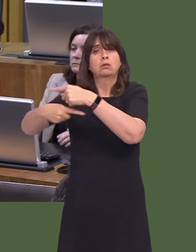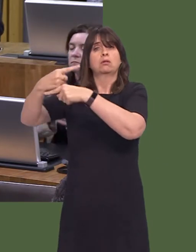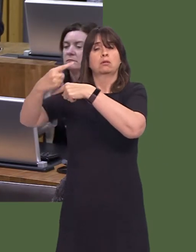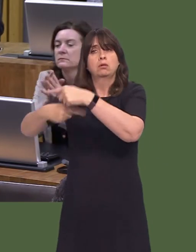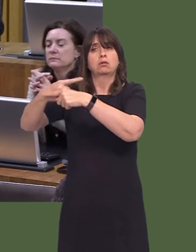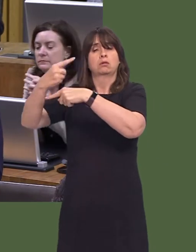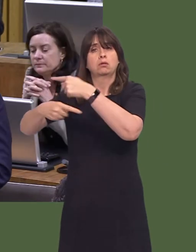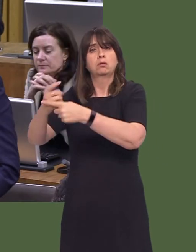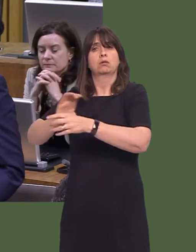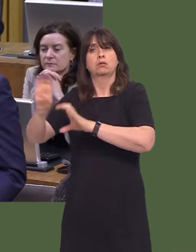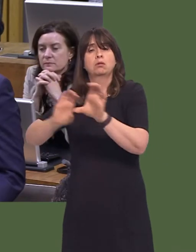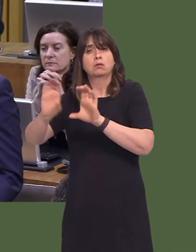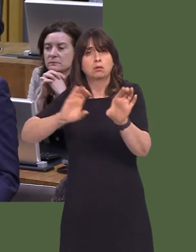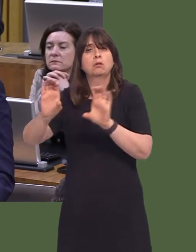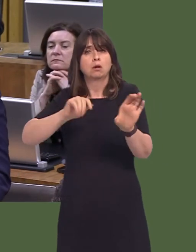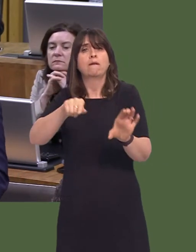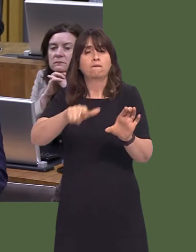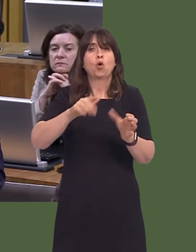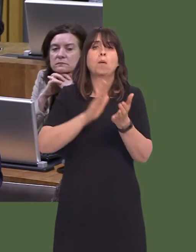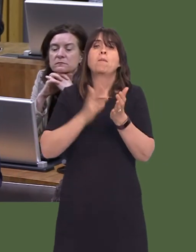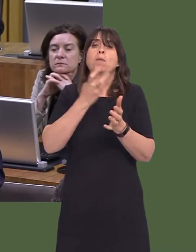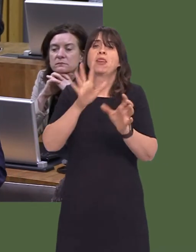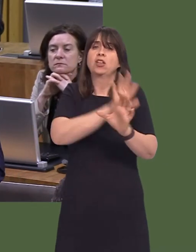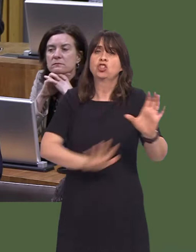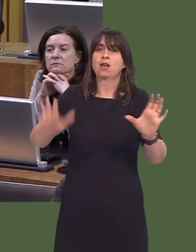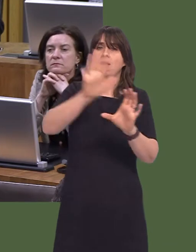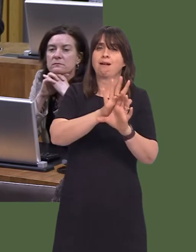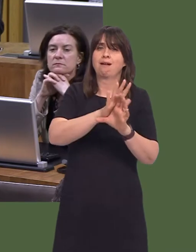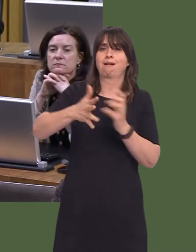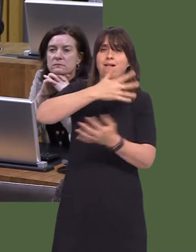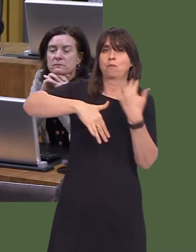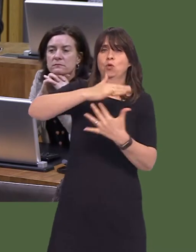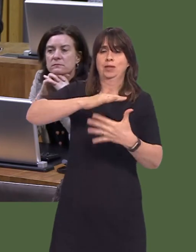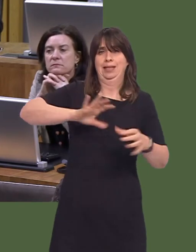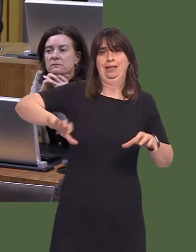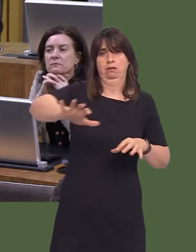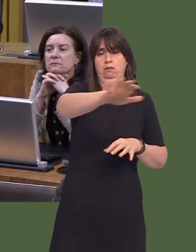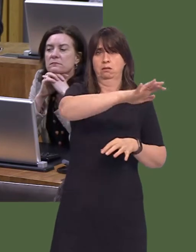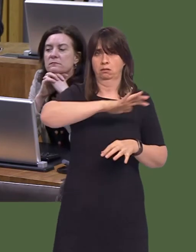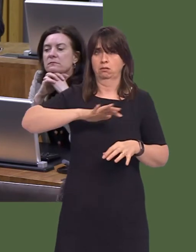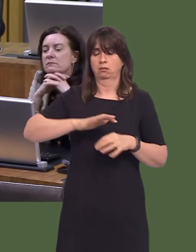develop community-based services in Monmouthshire in recognition of the impact of this service change. Now, as far as we as a Government are concerned,